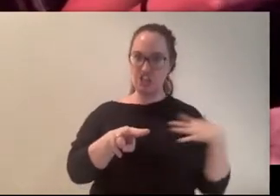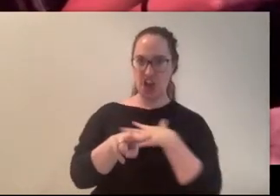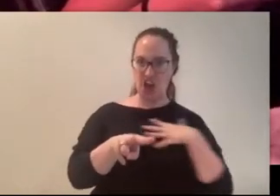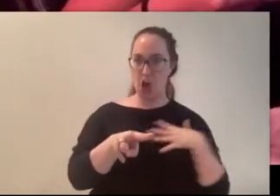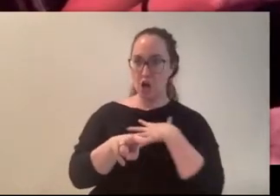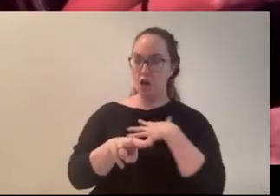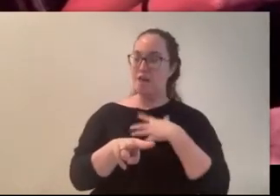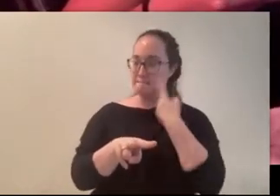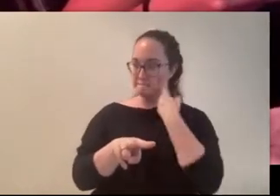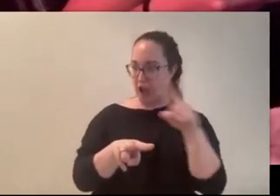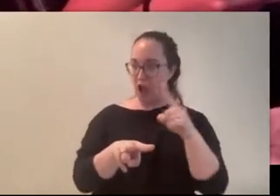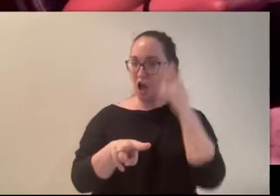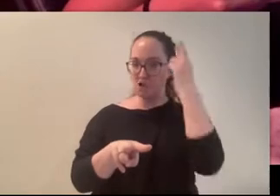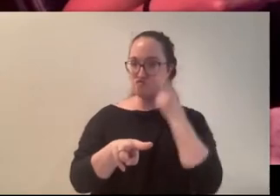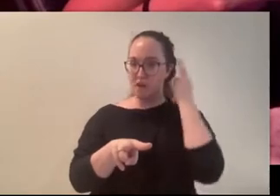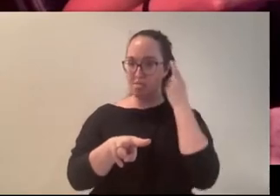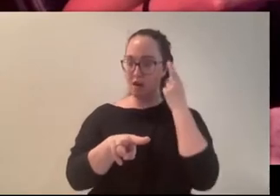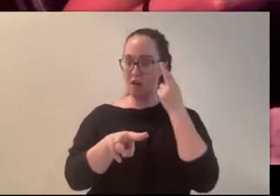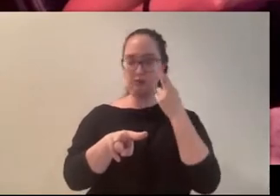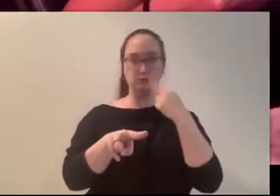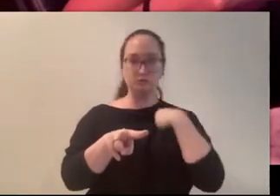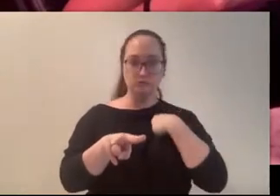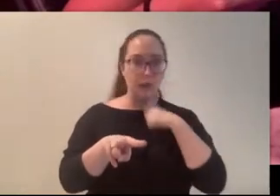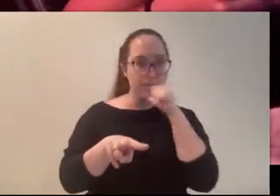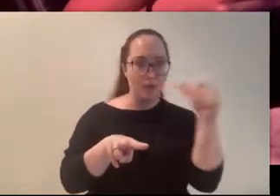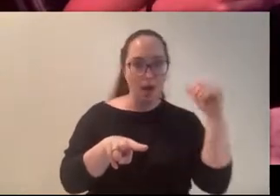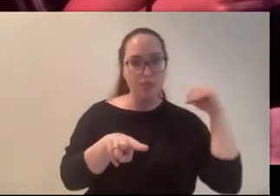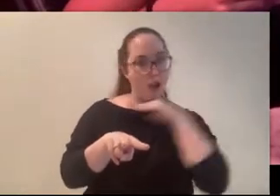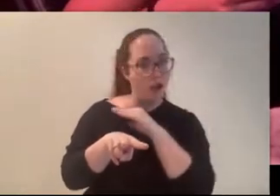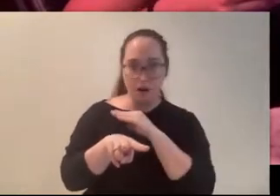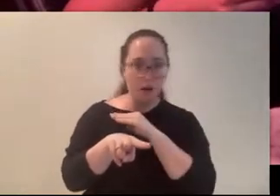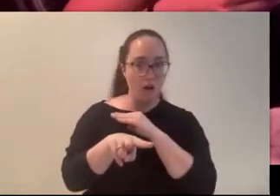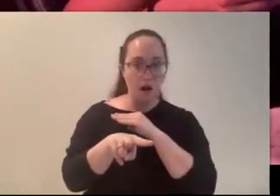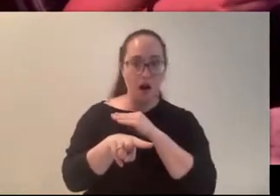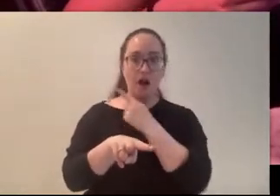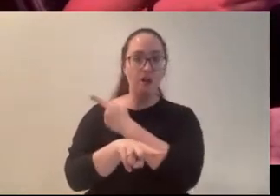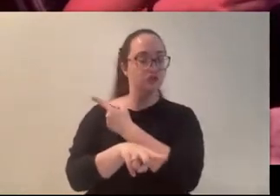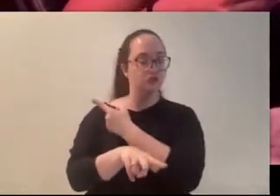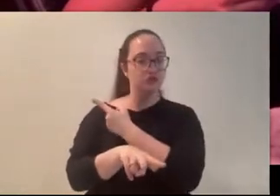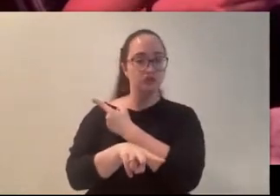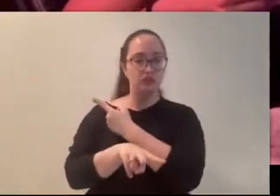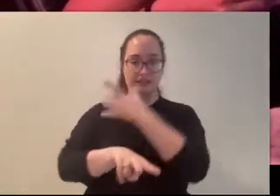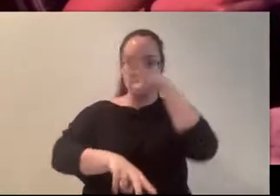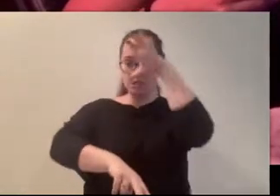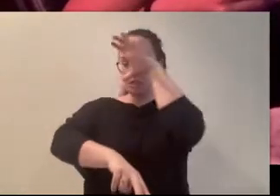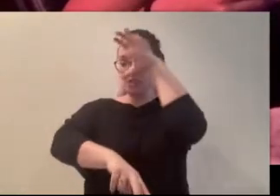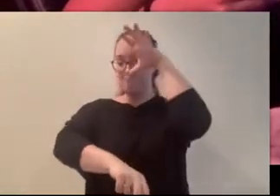convinced my friend that I wasn’t just pretending. She grabbed my forearm with her other hand and